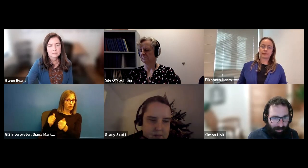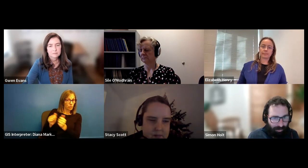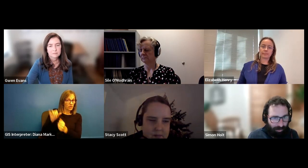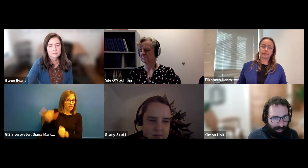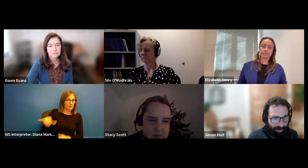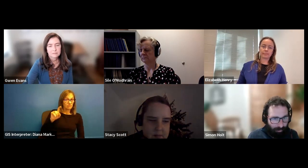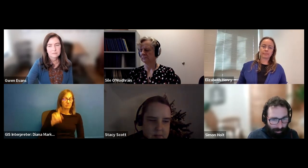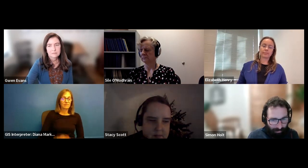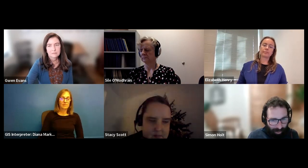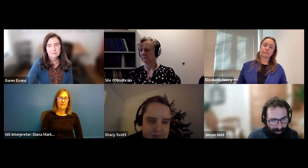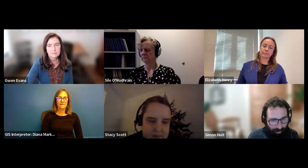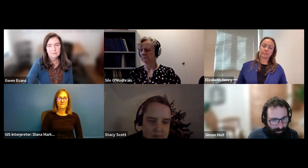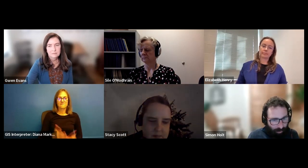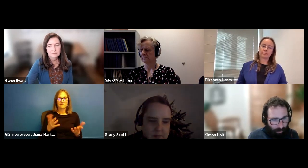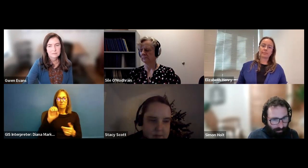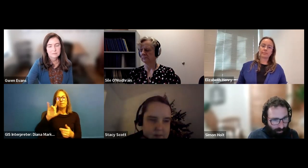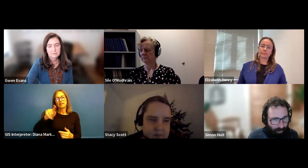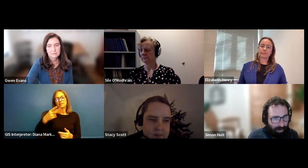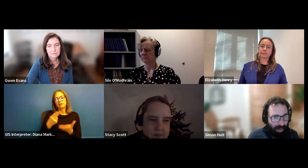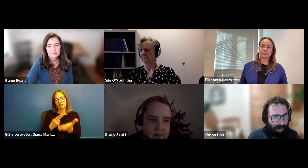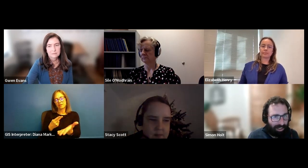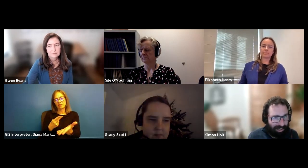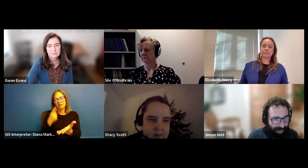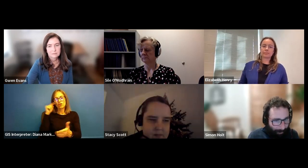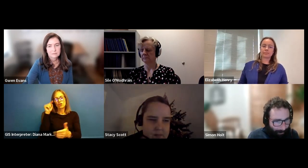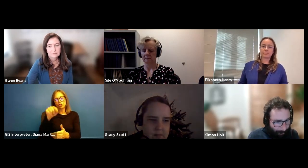Simon Holt: so I guess that would be for Elizabeth or for Uh Sheila.